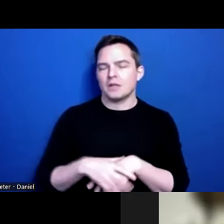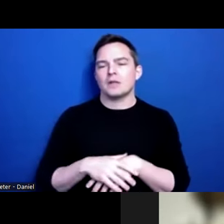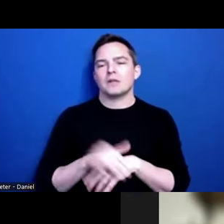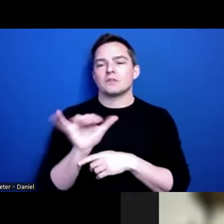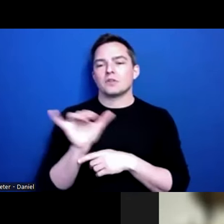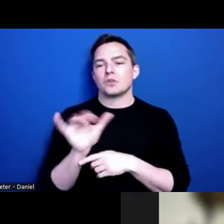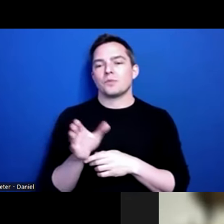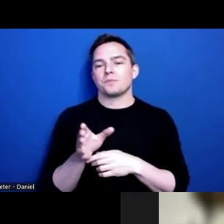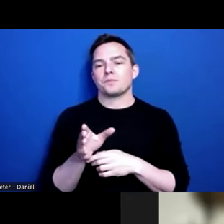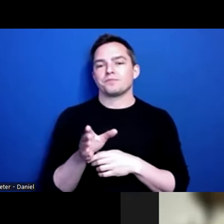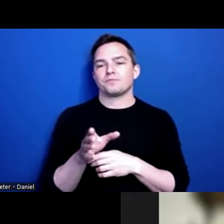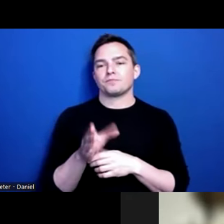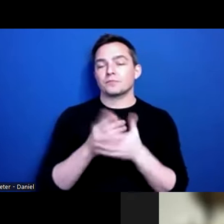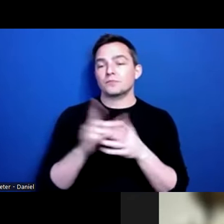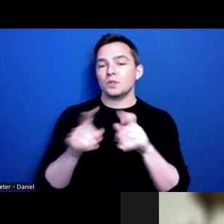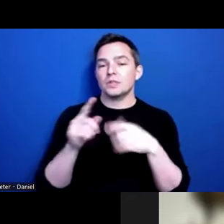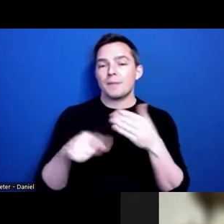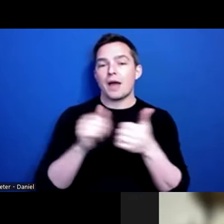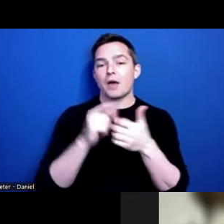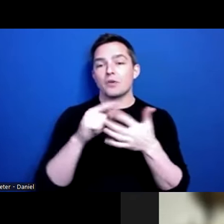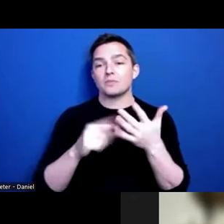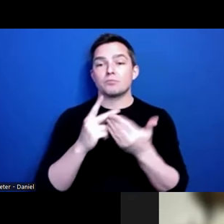there were some questions - two about how some of these programs are funded.